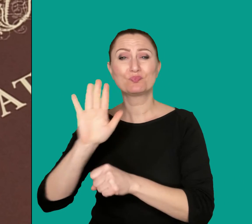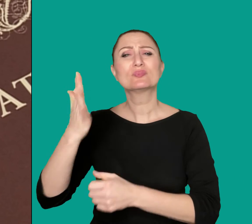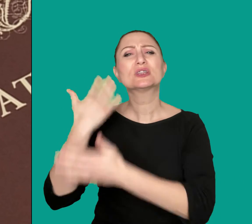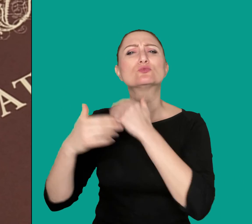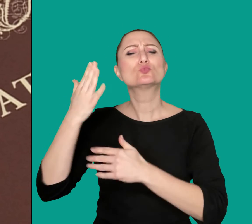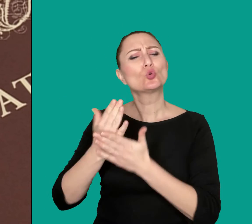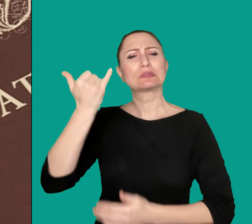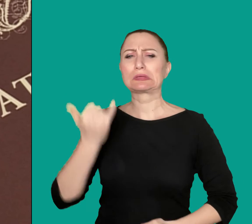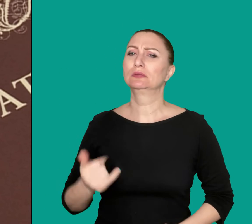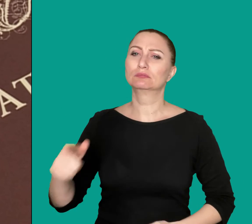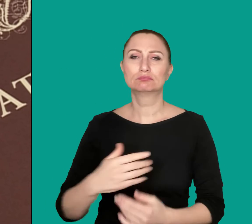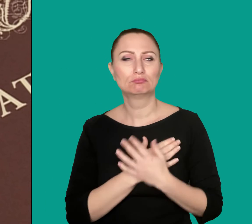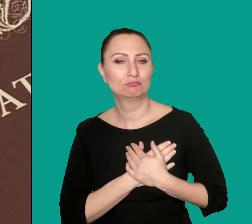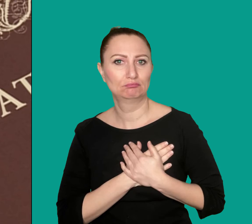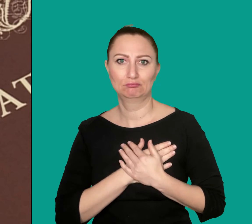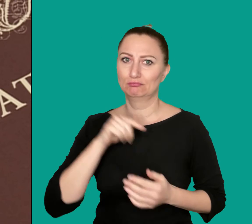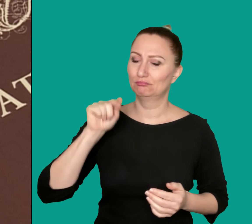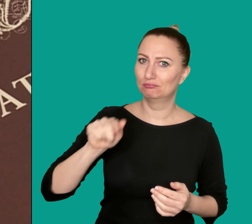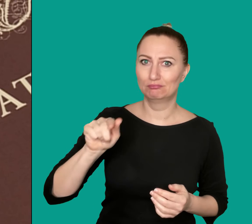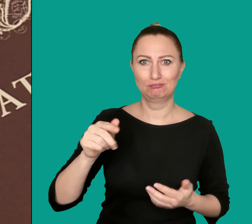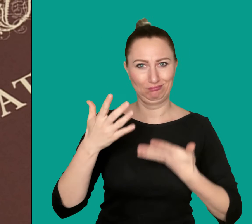But history has been his love since childhood.